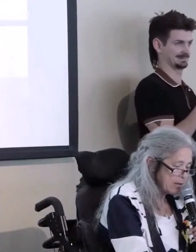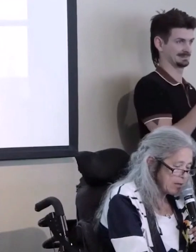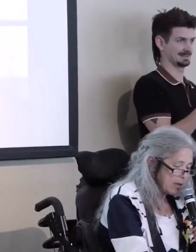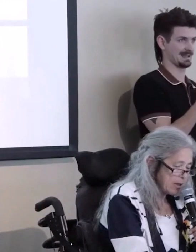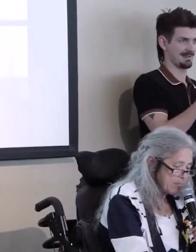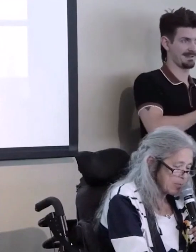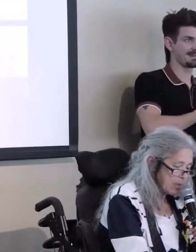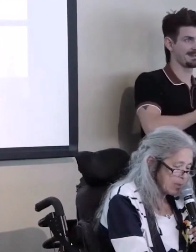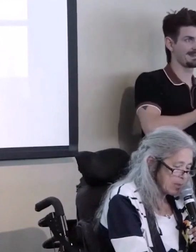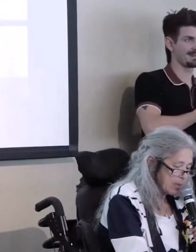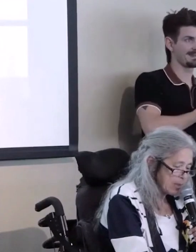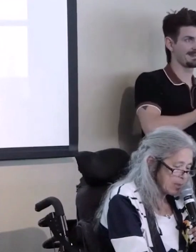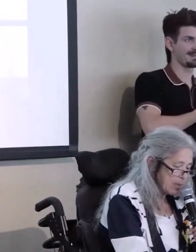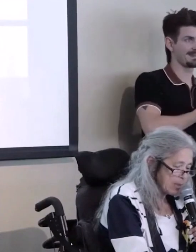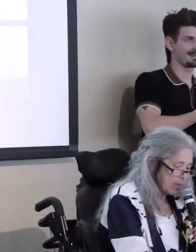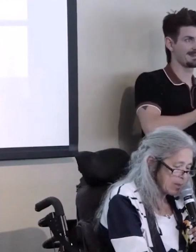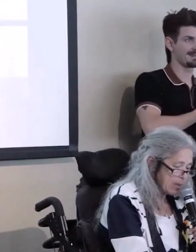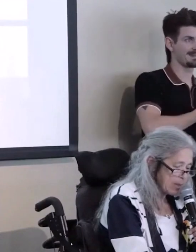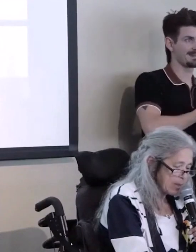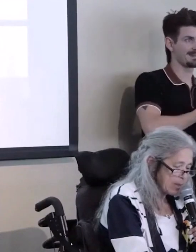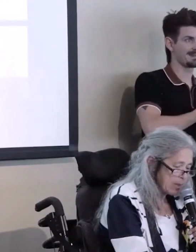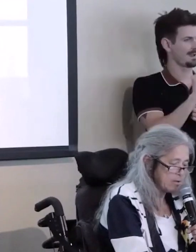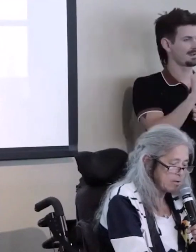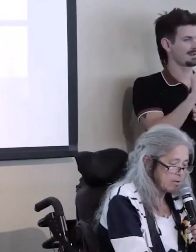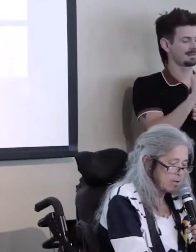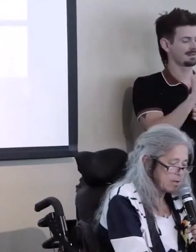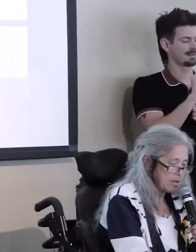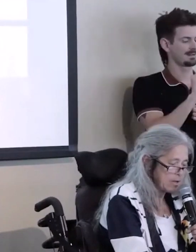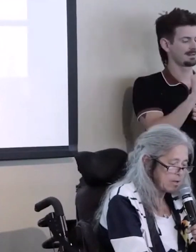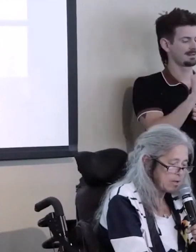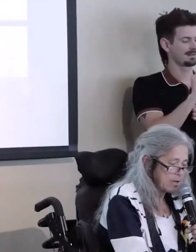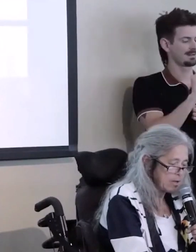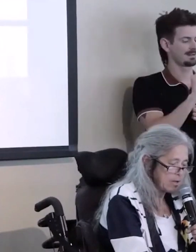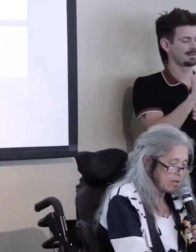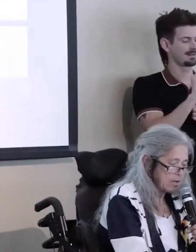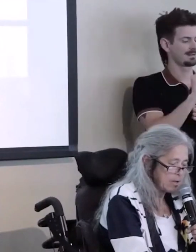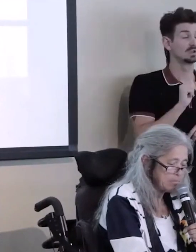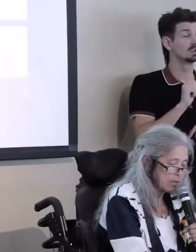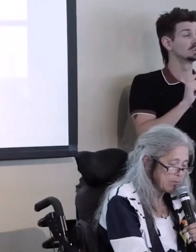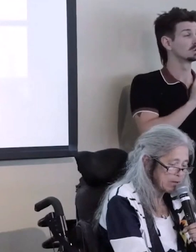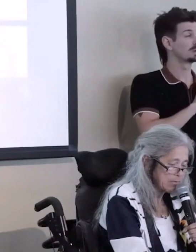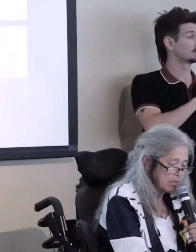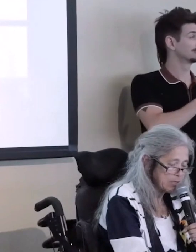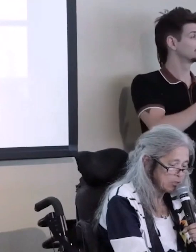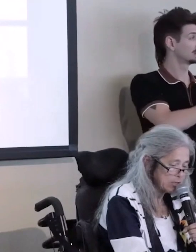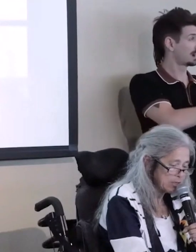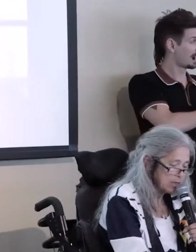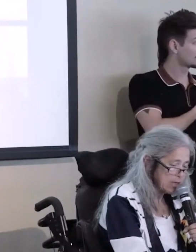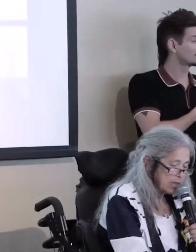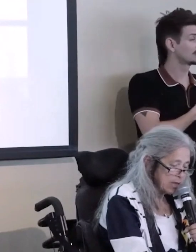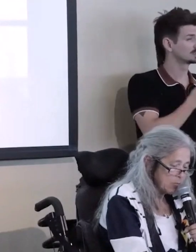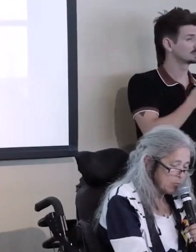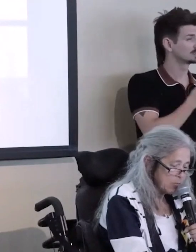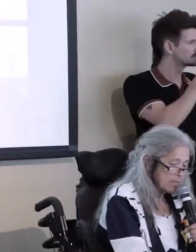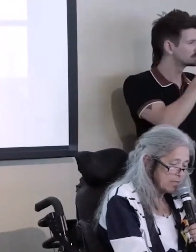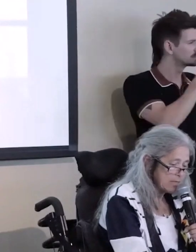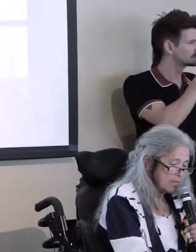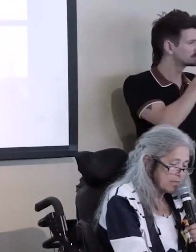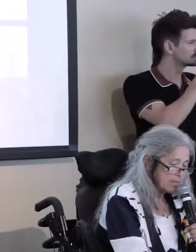Uhm... As... Initially people did hire us to assess their situations and make recommendations and once that slowed down,